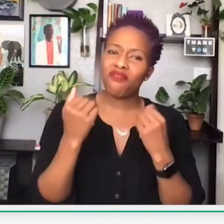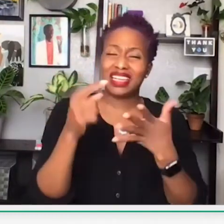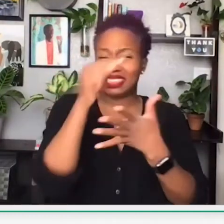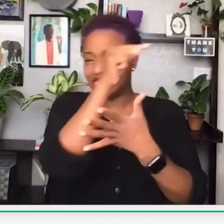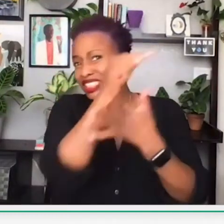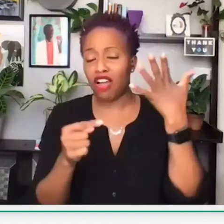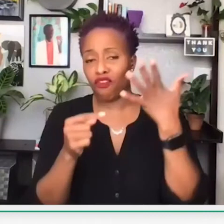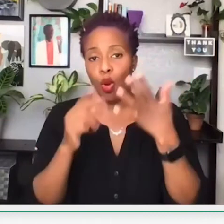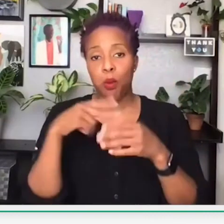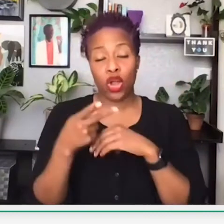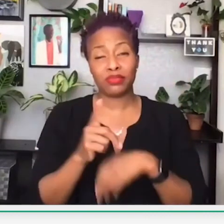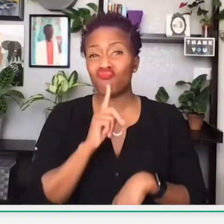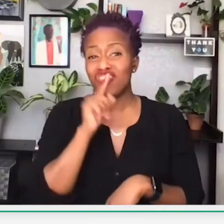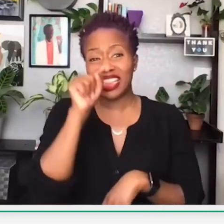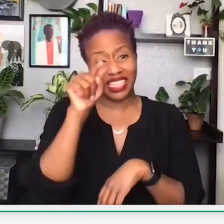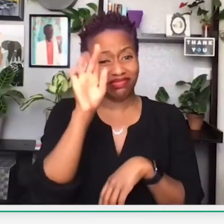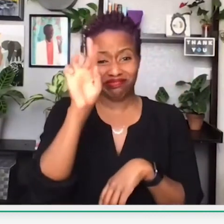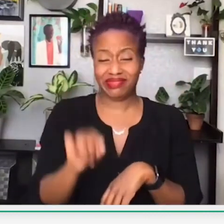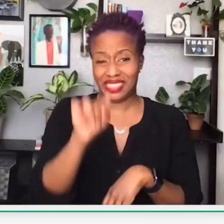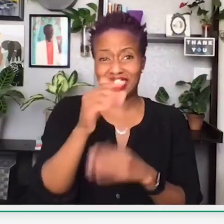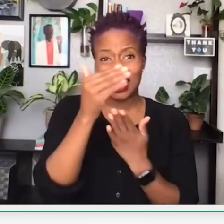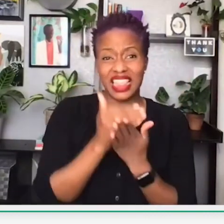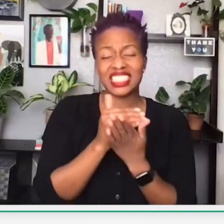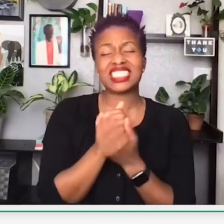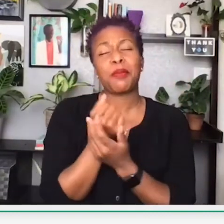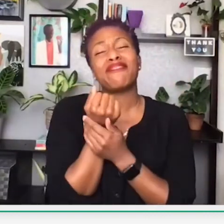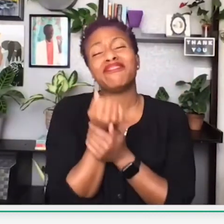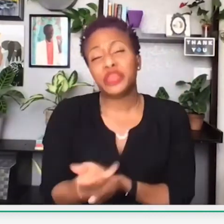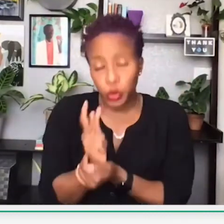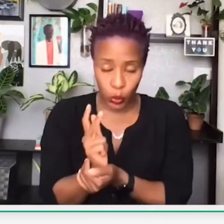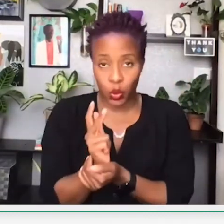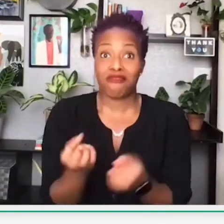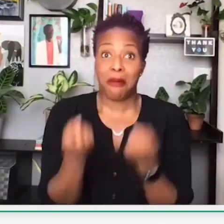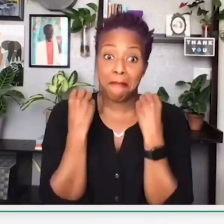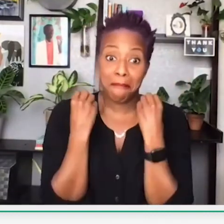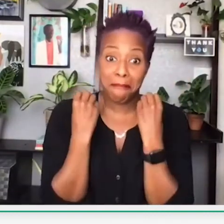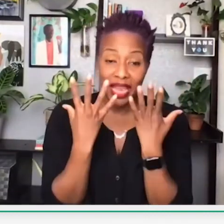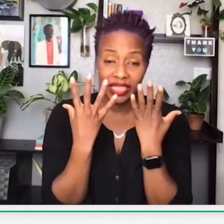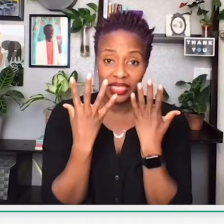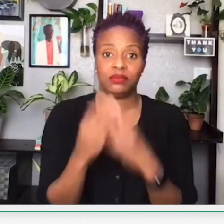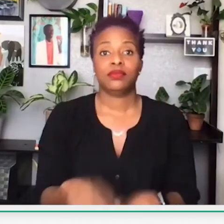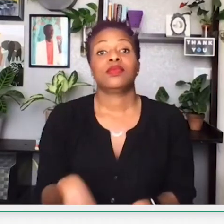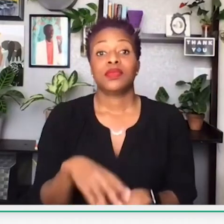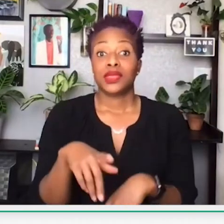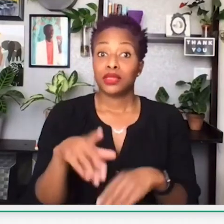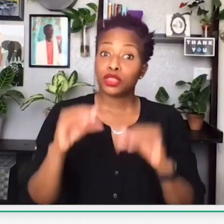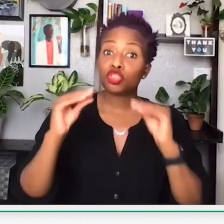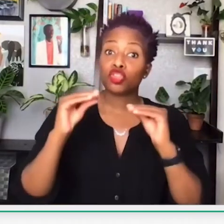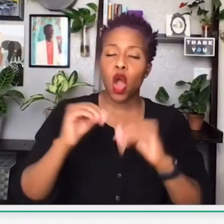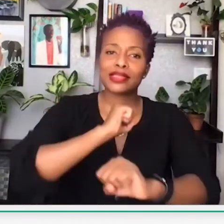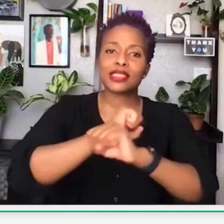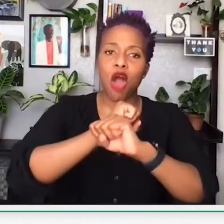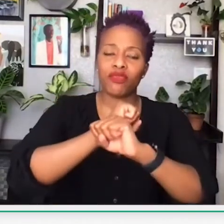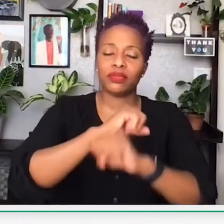The Black Panthers provided several programs, as you see listed here. This is just a few of many.